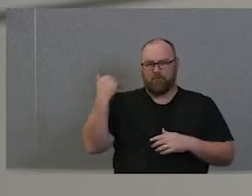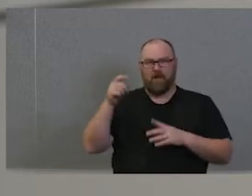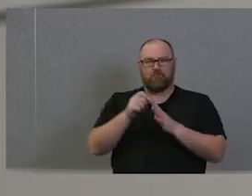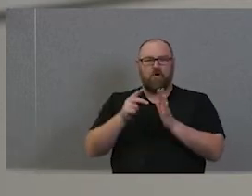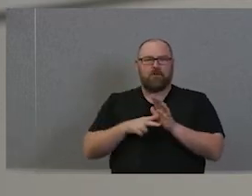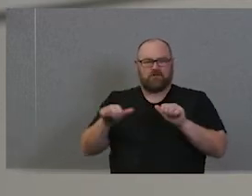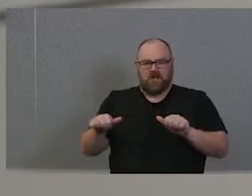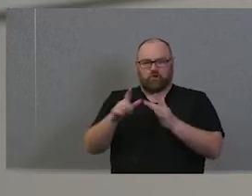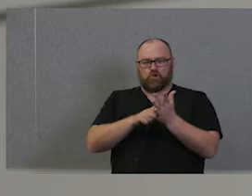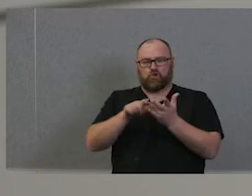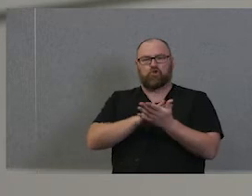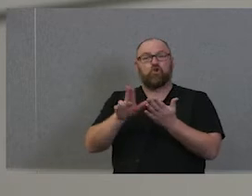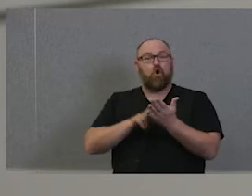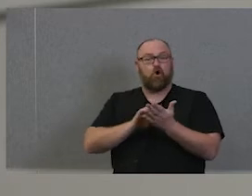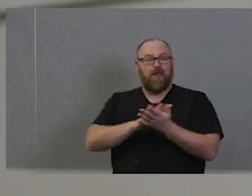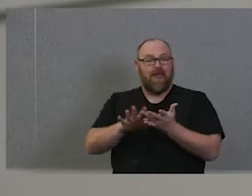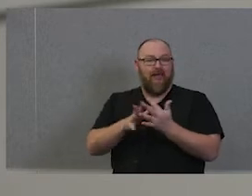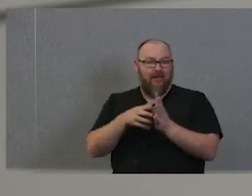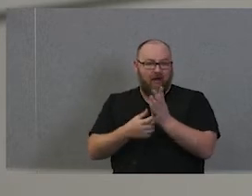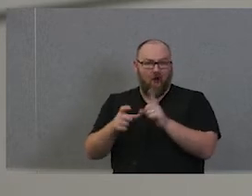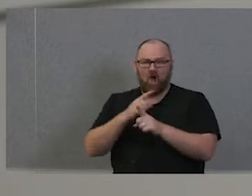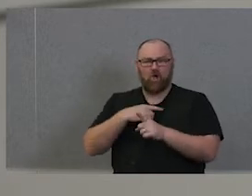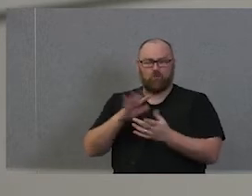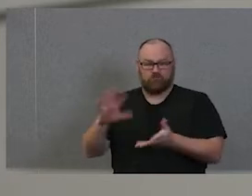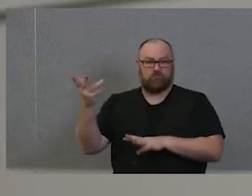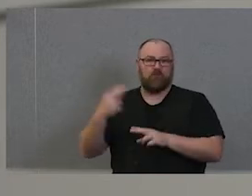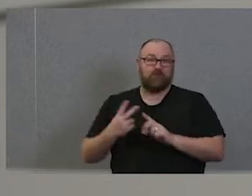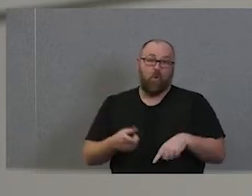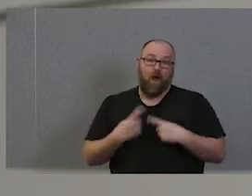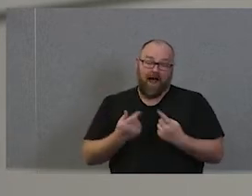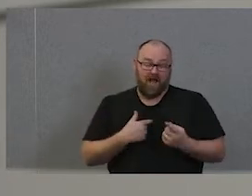white people feel that way, too. But